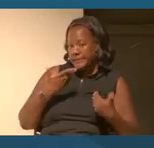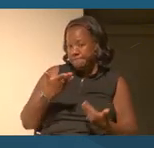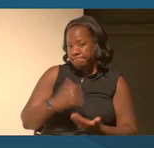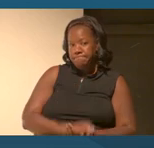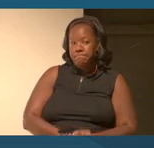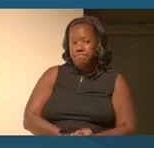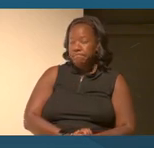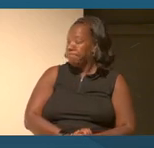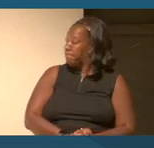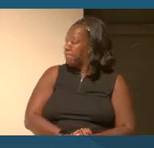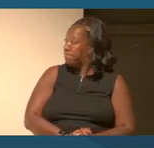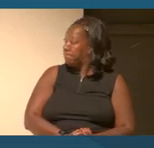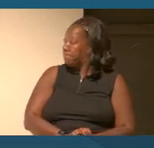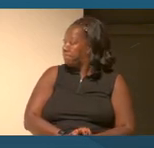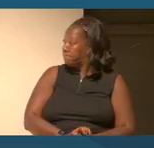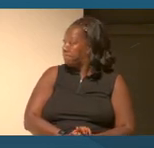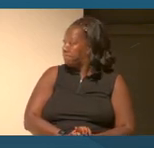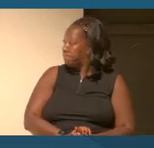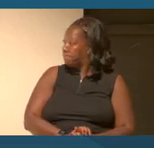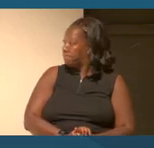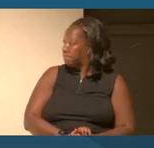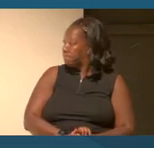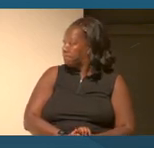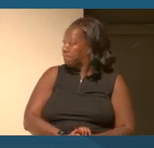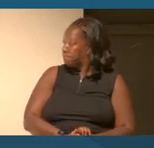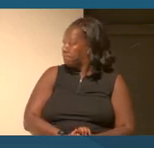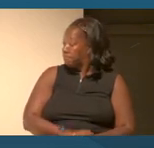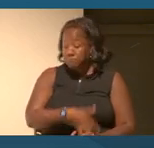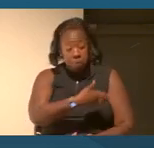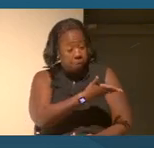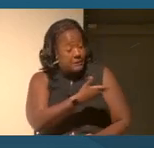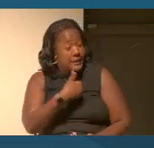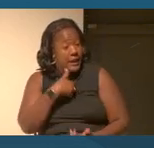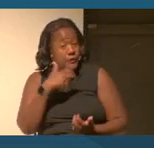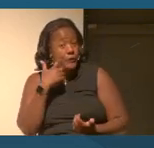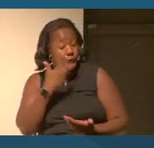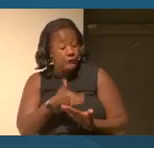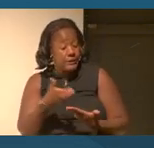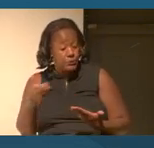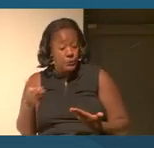Any other resources that come to mind for zero to eight?